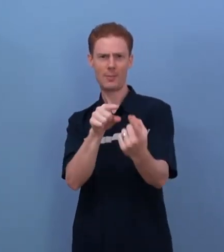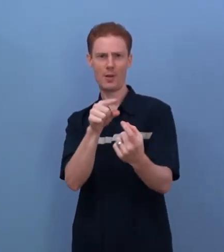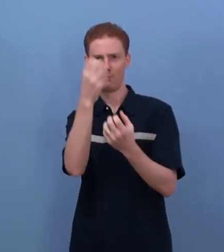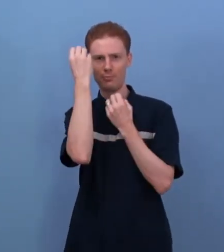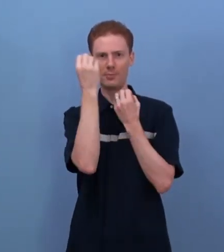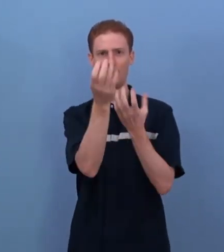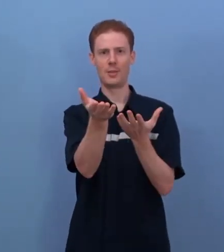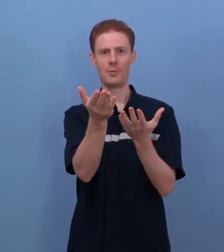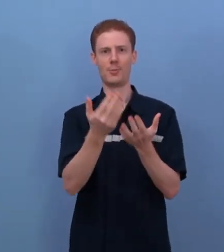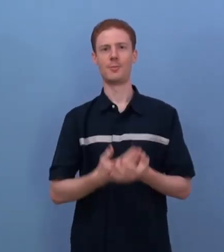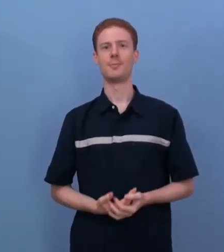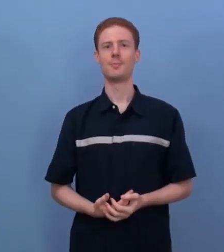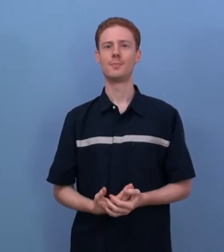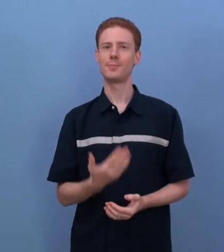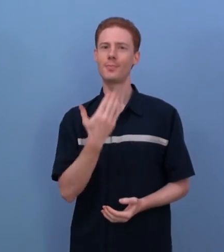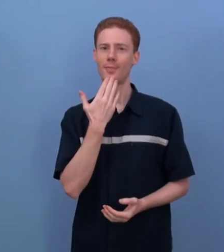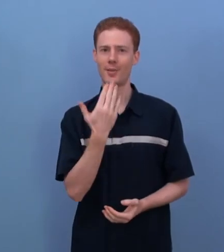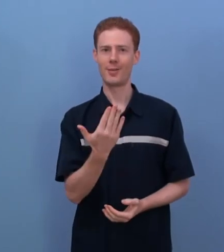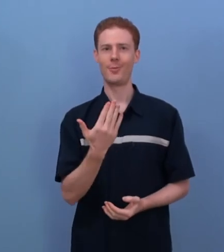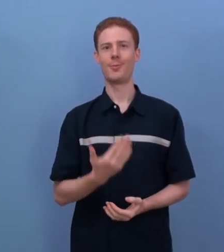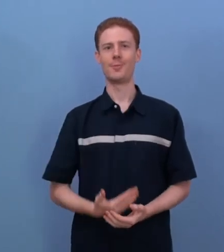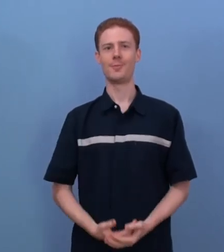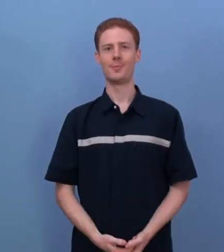you will receive e-mail notification straight away Thankyou